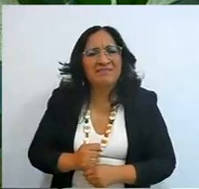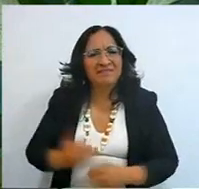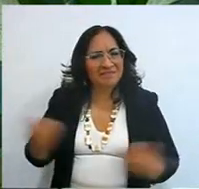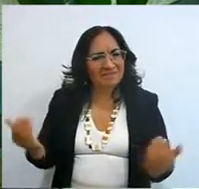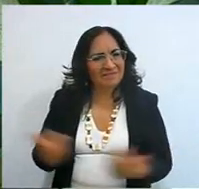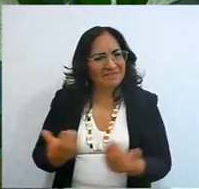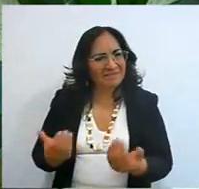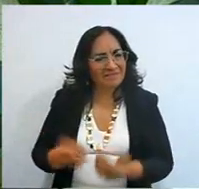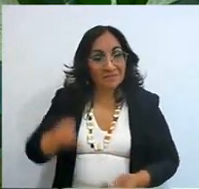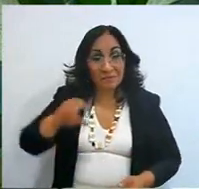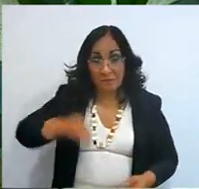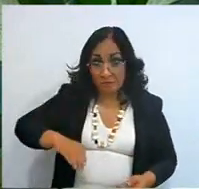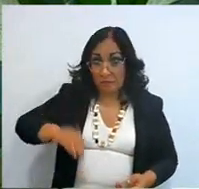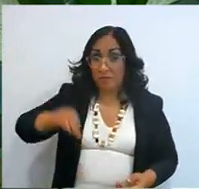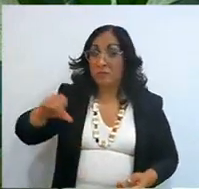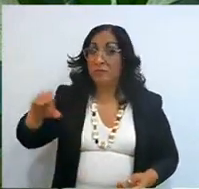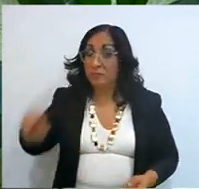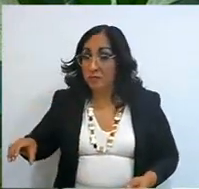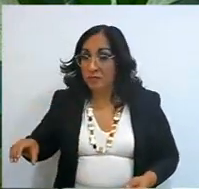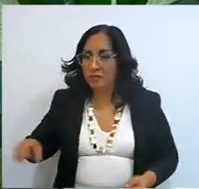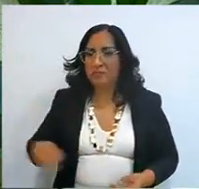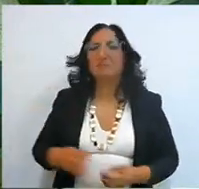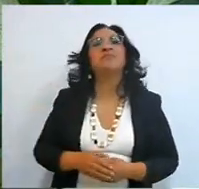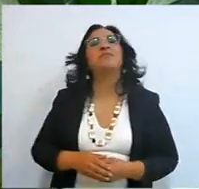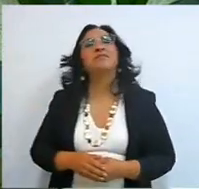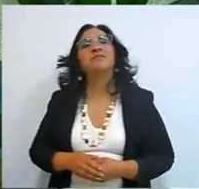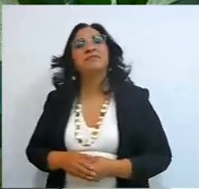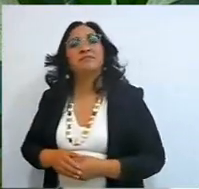because I am also learning it and they shared with us many times,